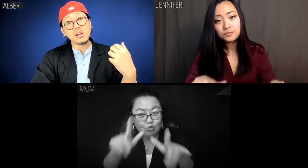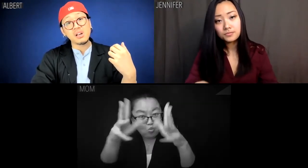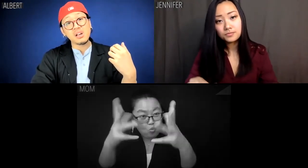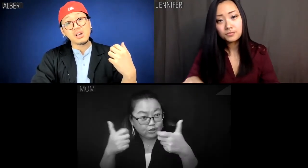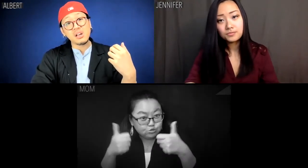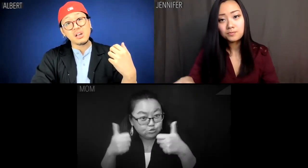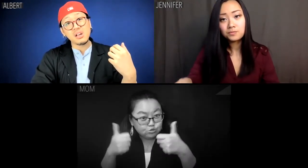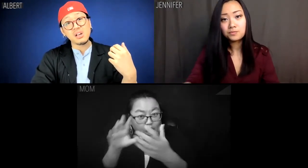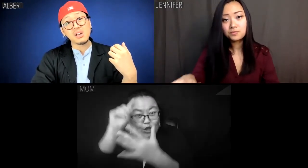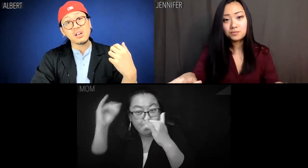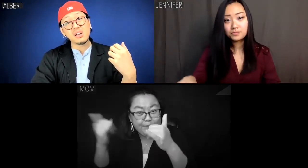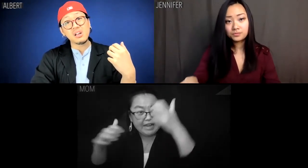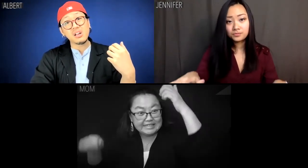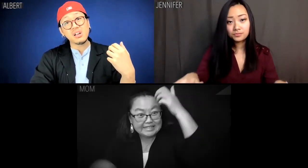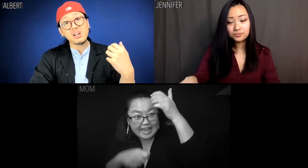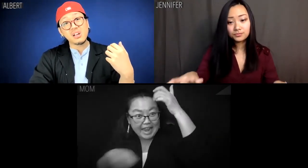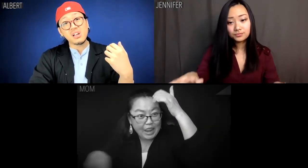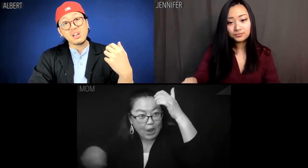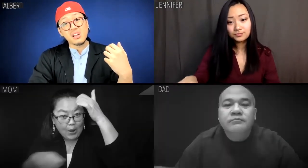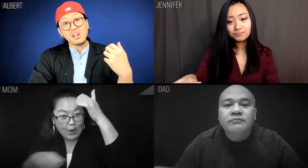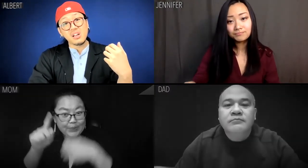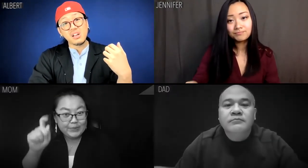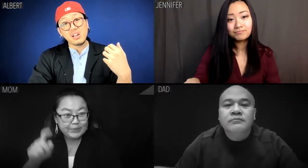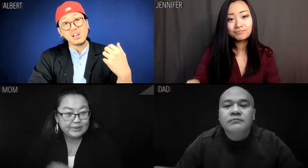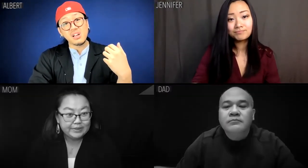You think maybe you'd like to learn to play cello?